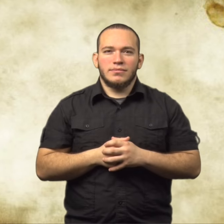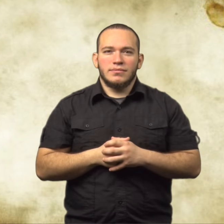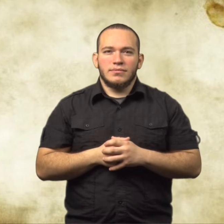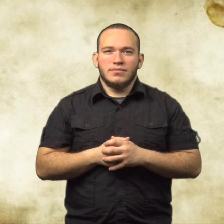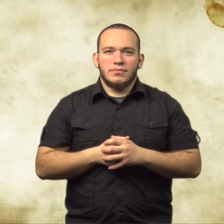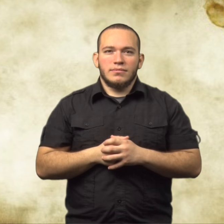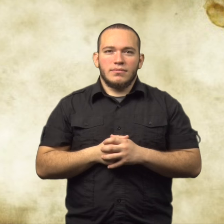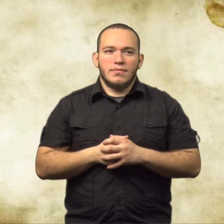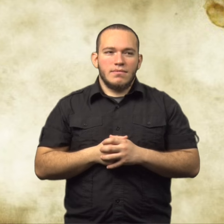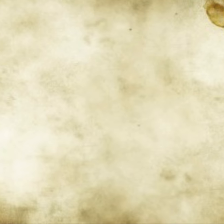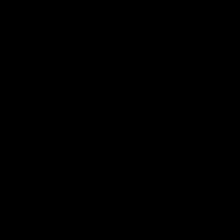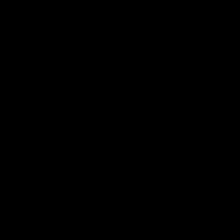How'd that make you feel?